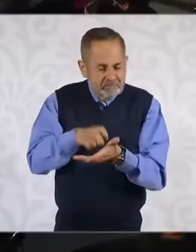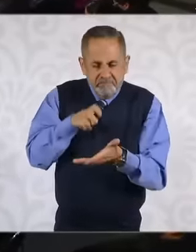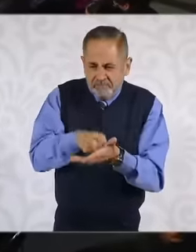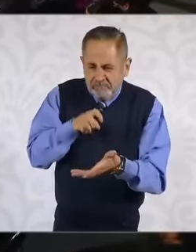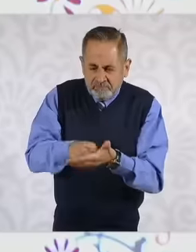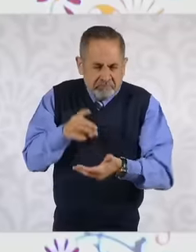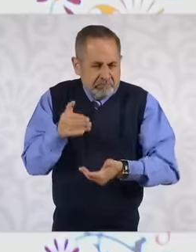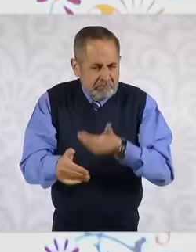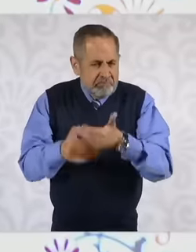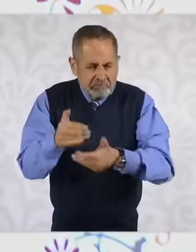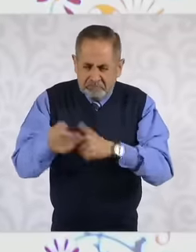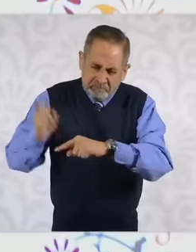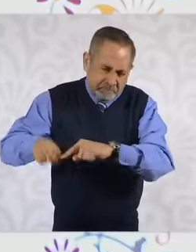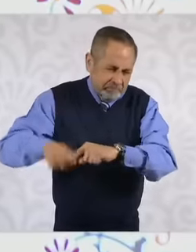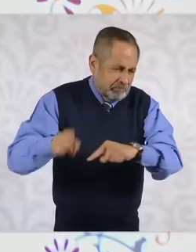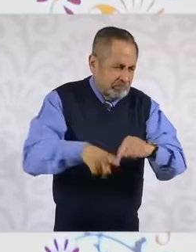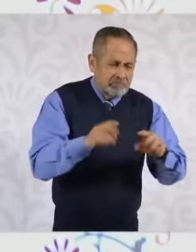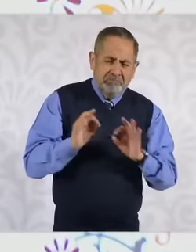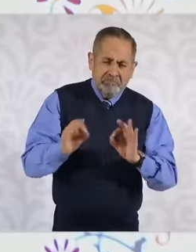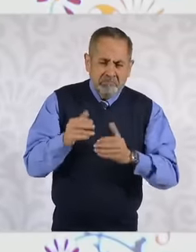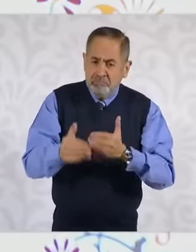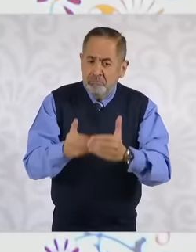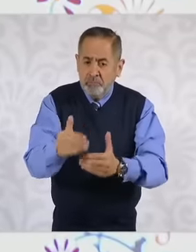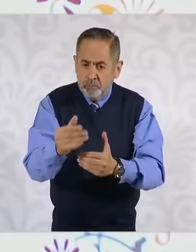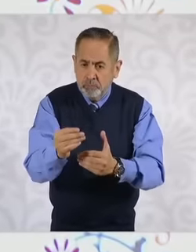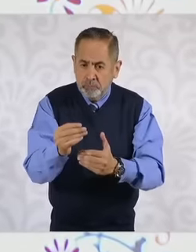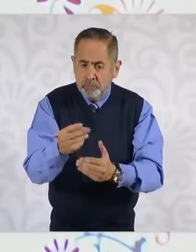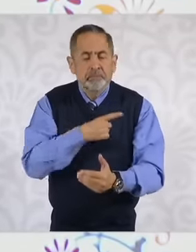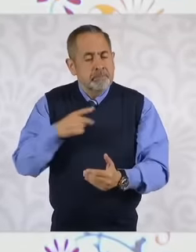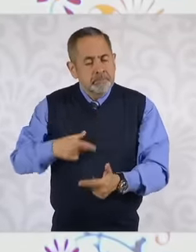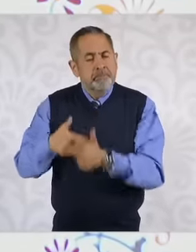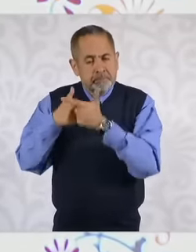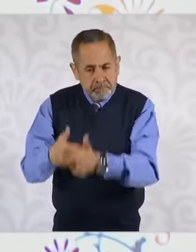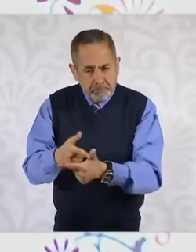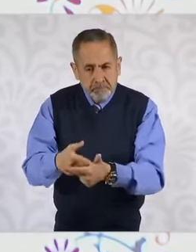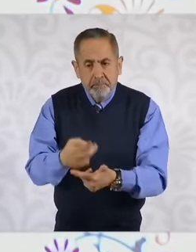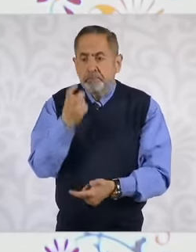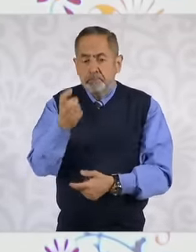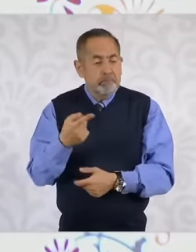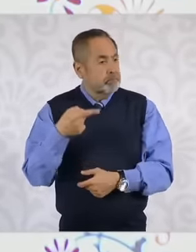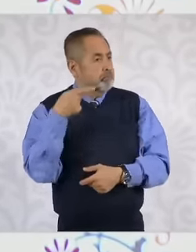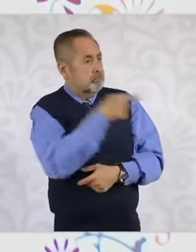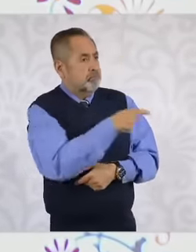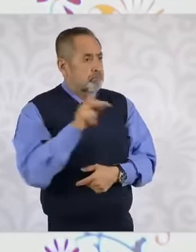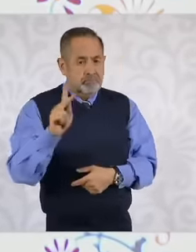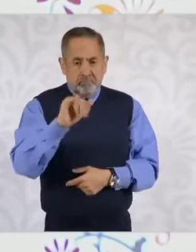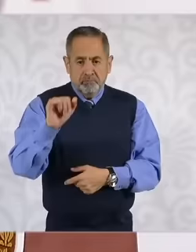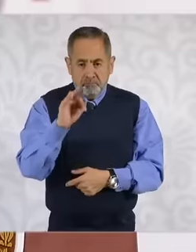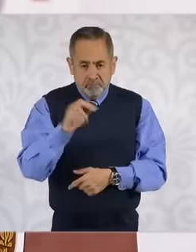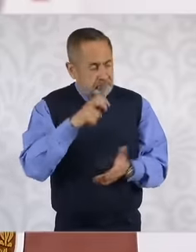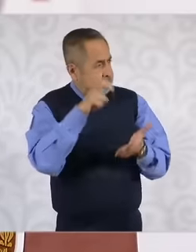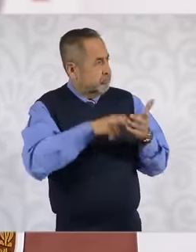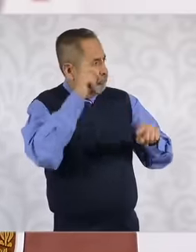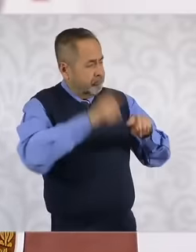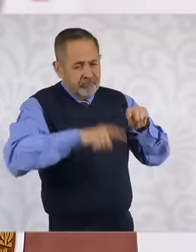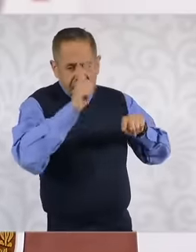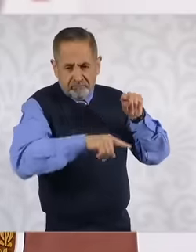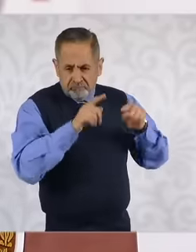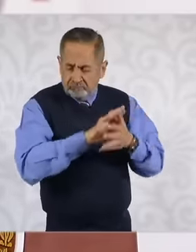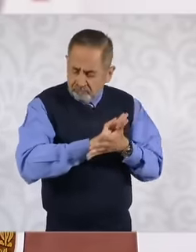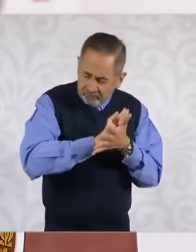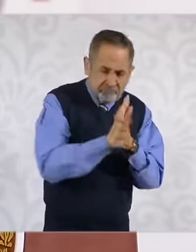to advance. So let's reform the judiciary and become reality now. The